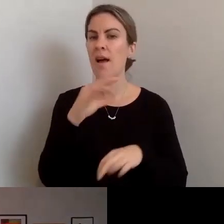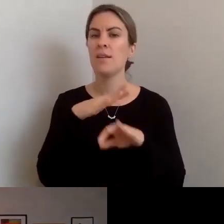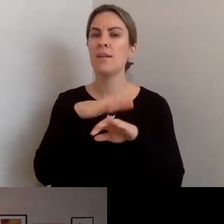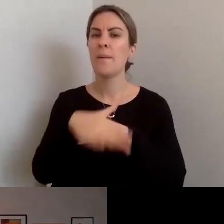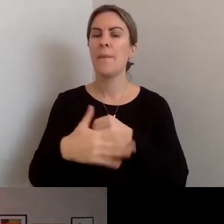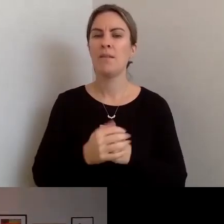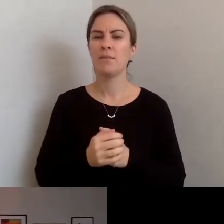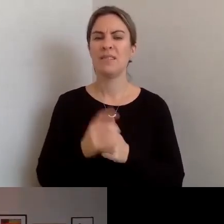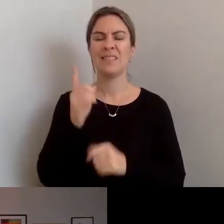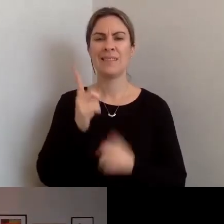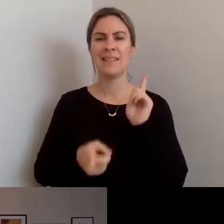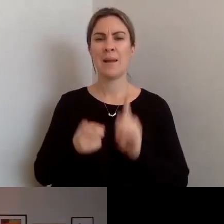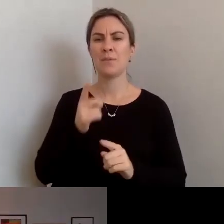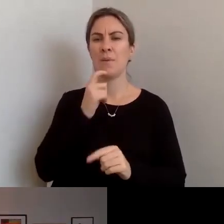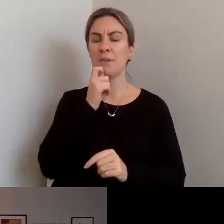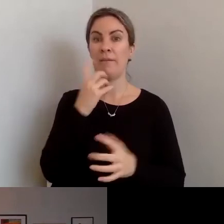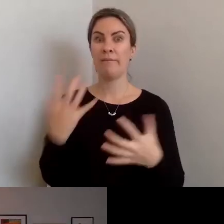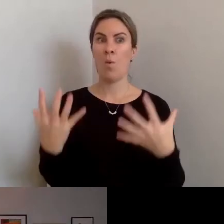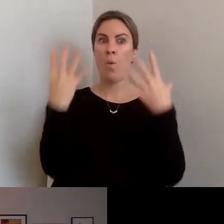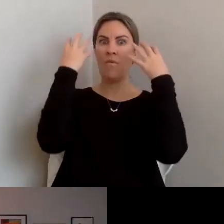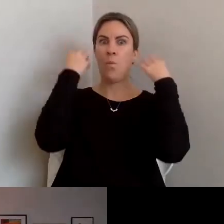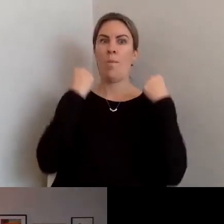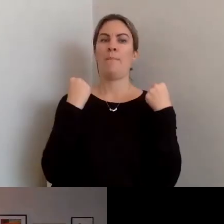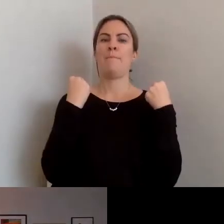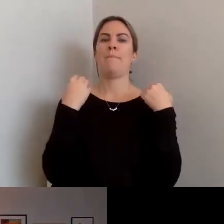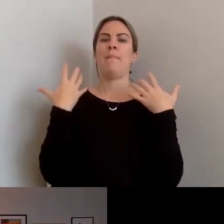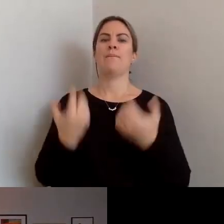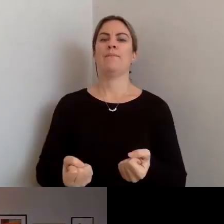sometimes - it can feel a bit overwhelming or if you don't have